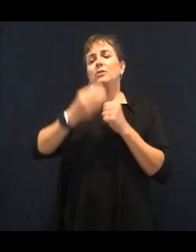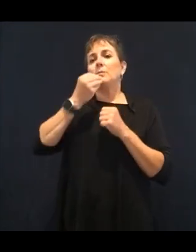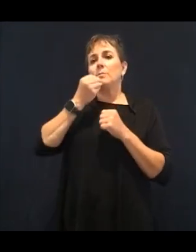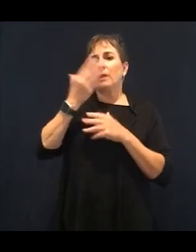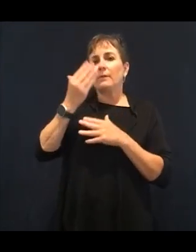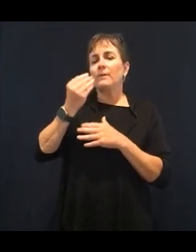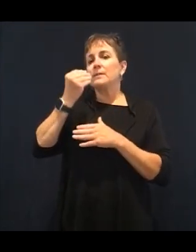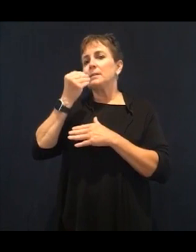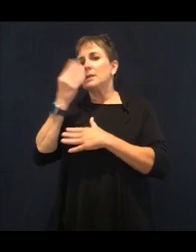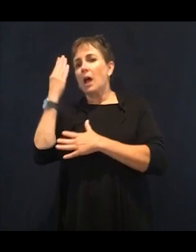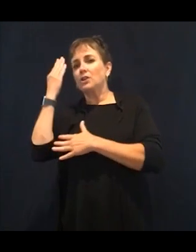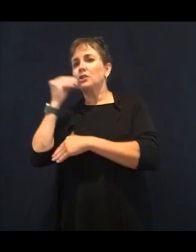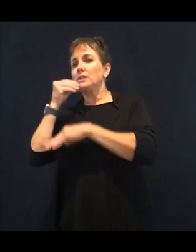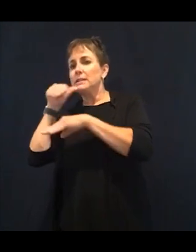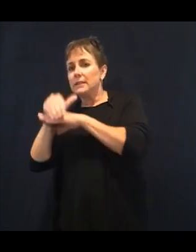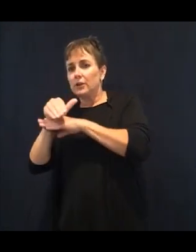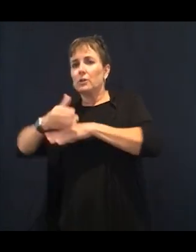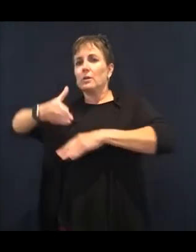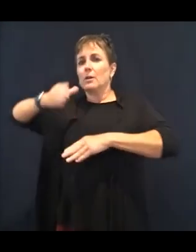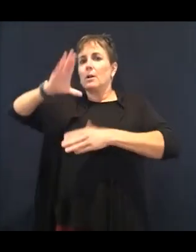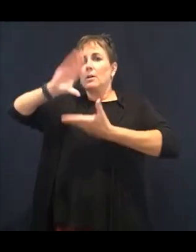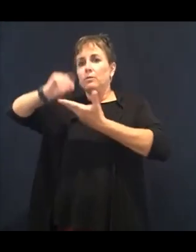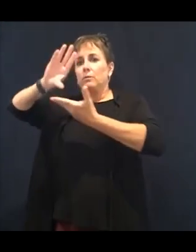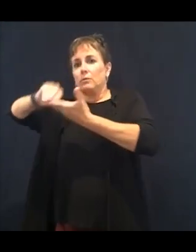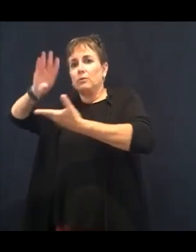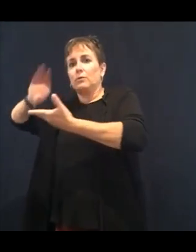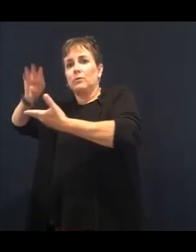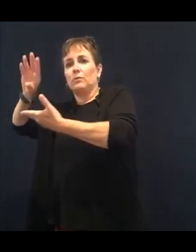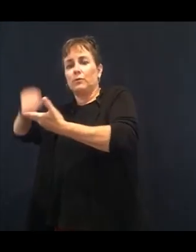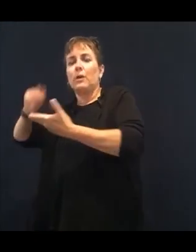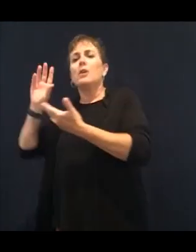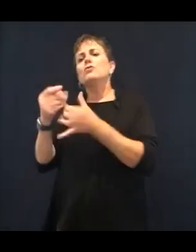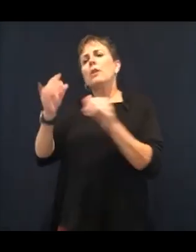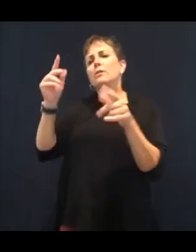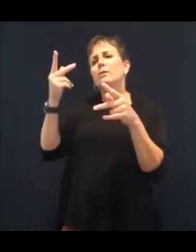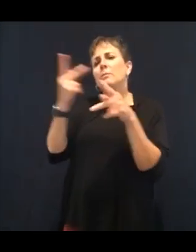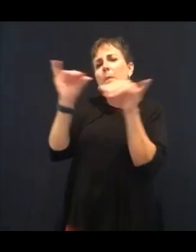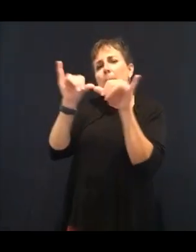A Hydro Flask, something that has a certain amount of ounces in